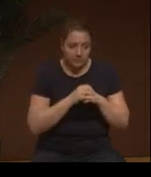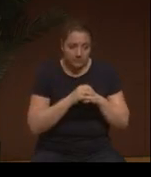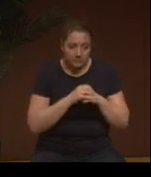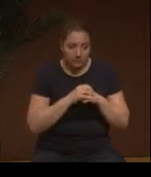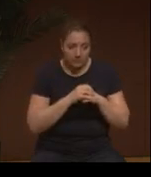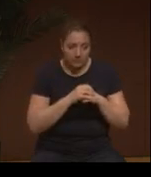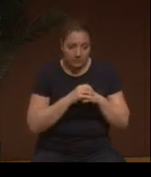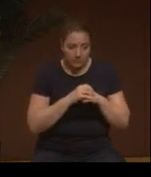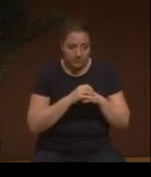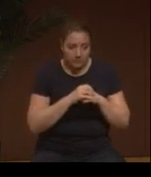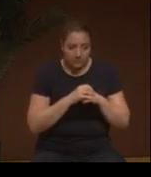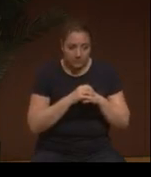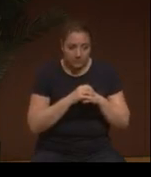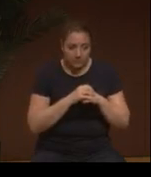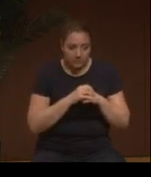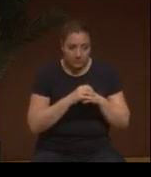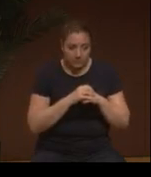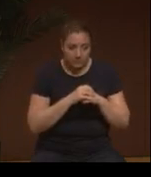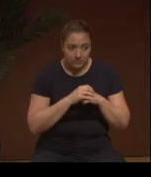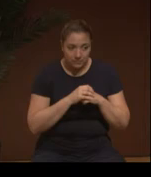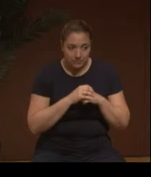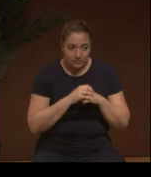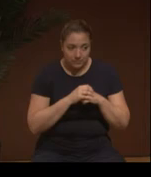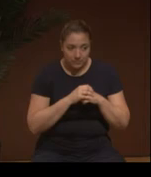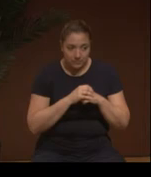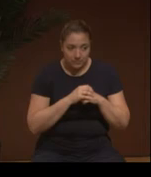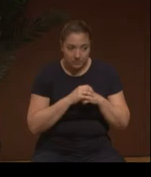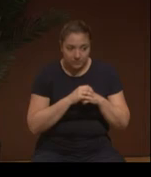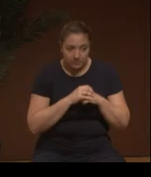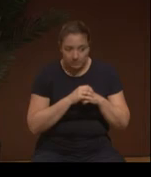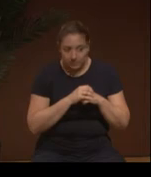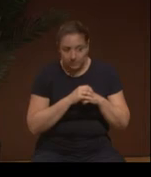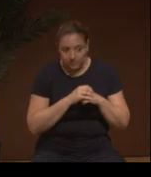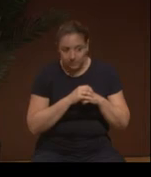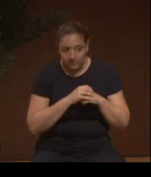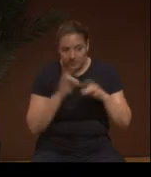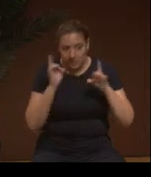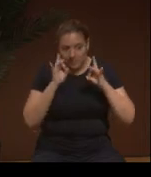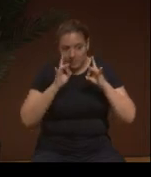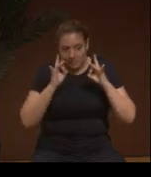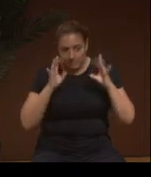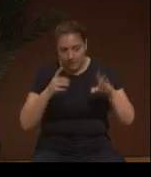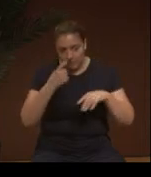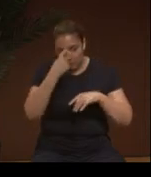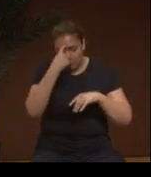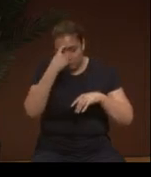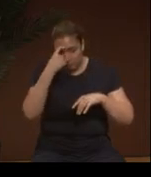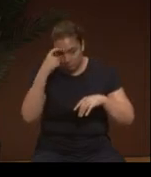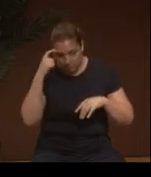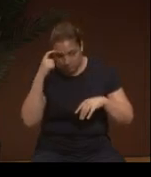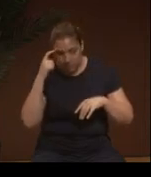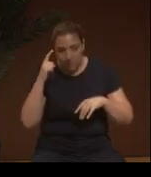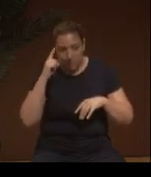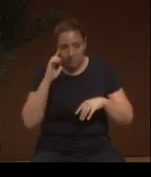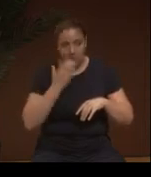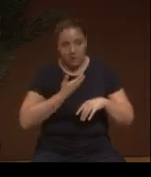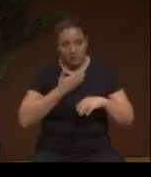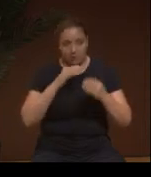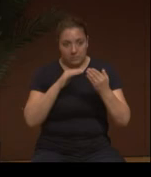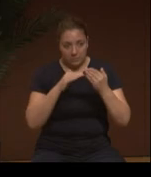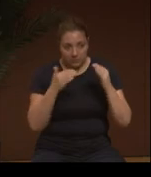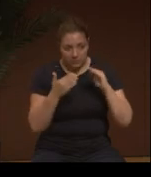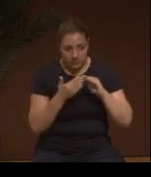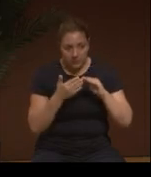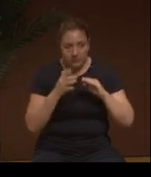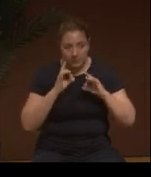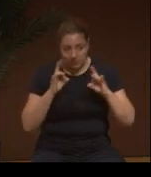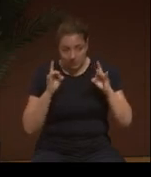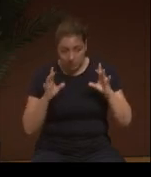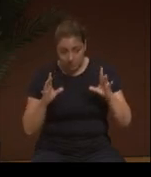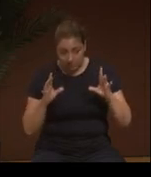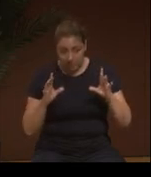And not give lip service.